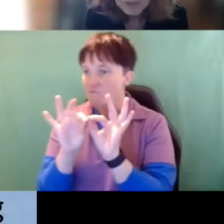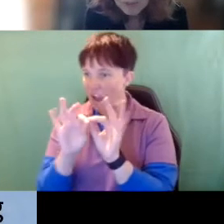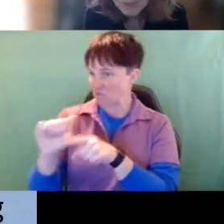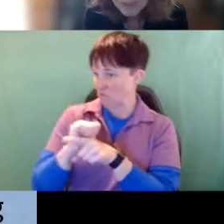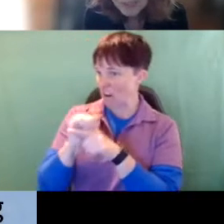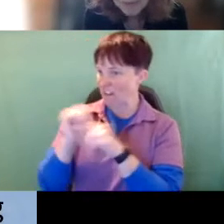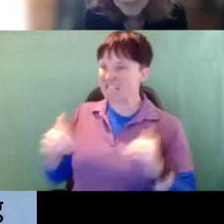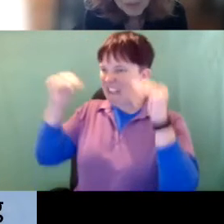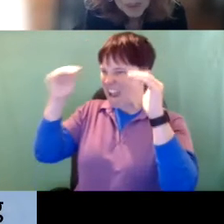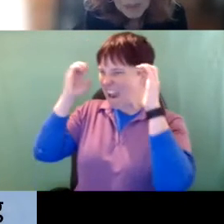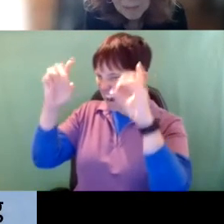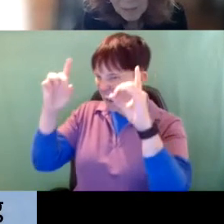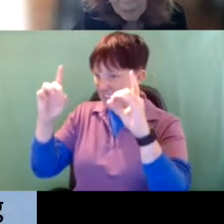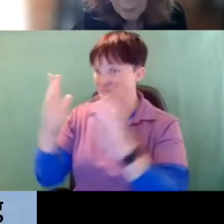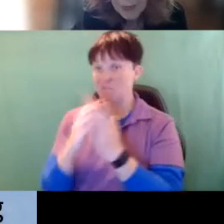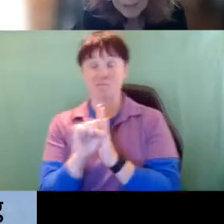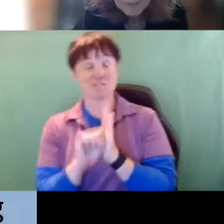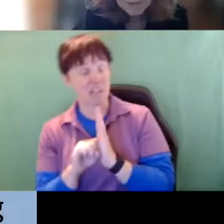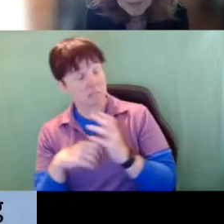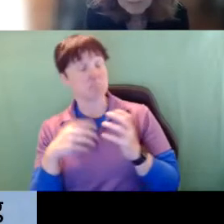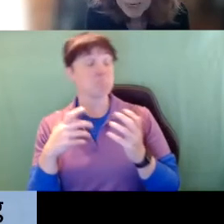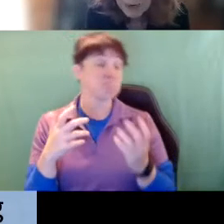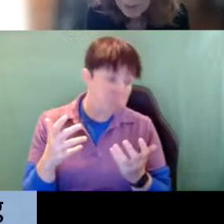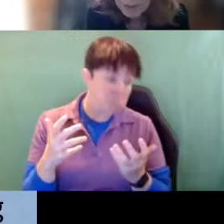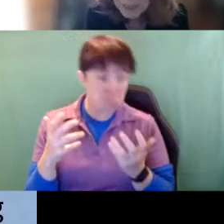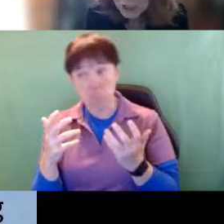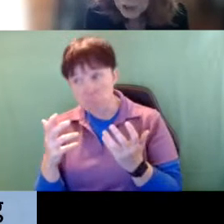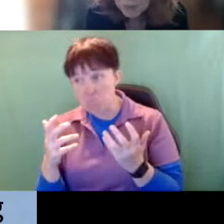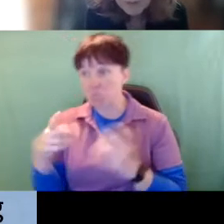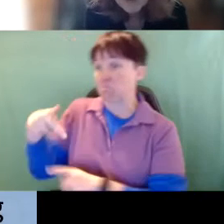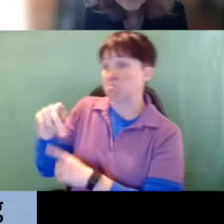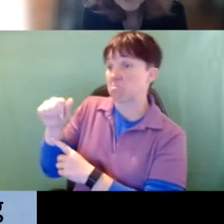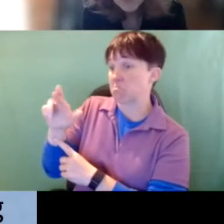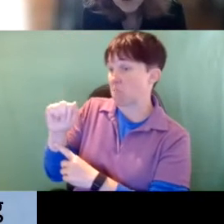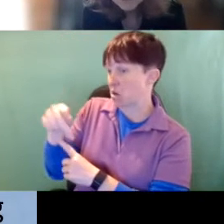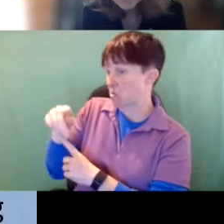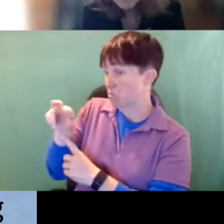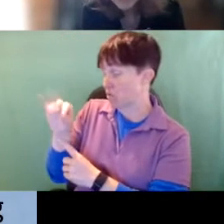You know some States have said, Well, they’ll be a paraprofessional but if you want them